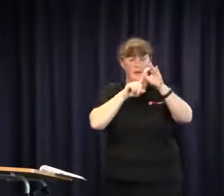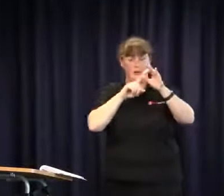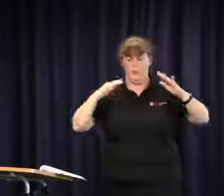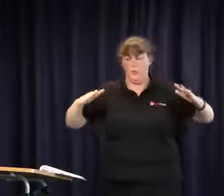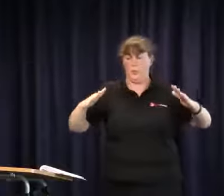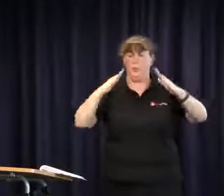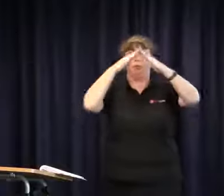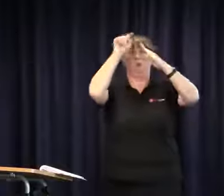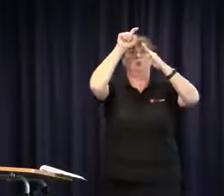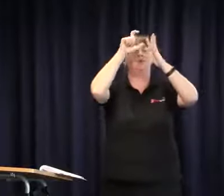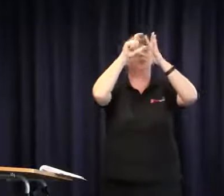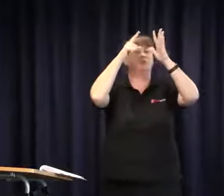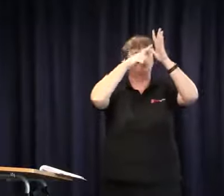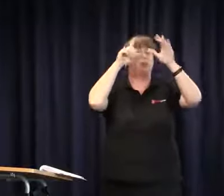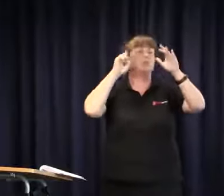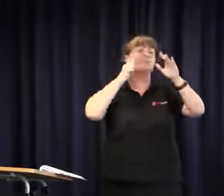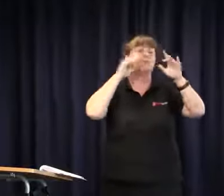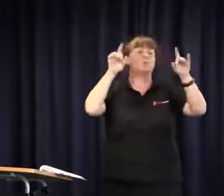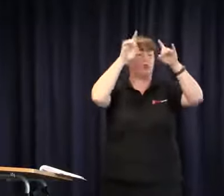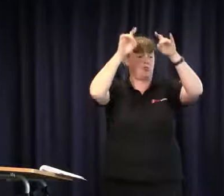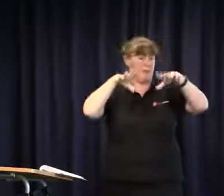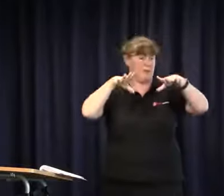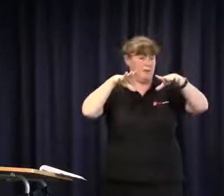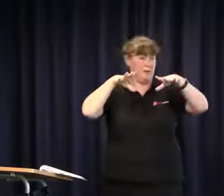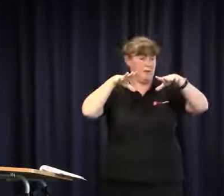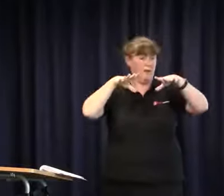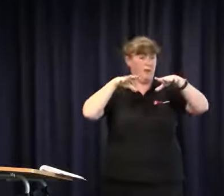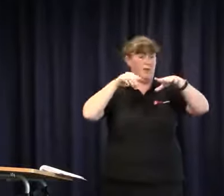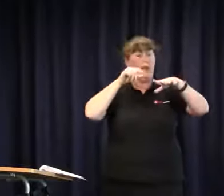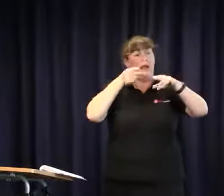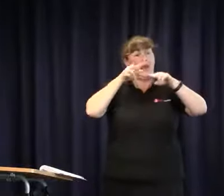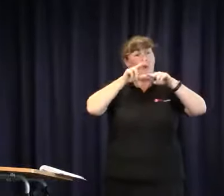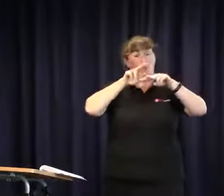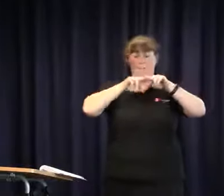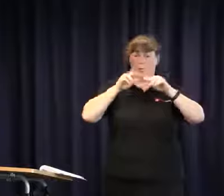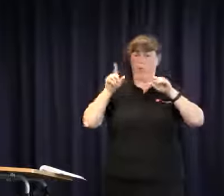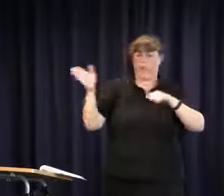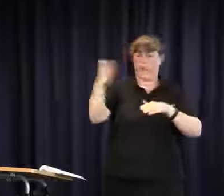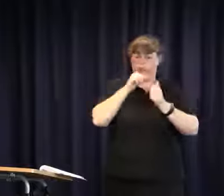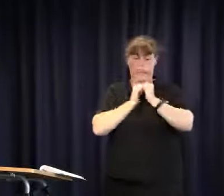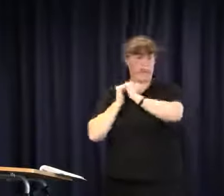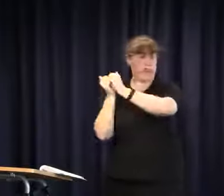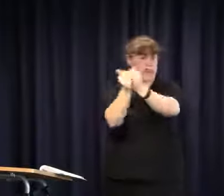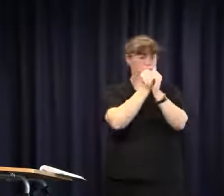Wales, WA and Queensland. They all report to deaf Australia, the peak deaf body nationally.